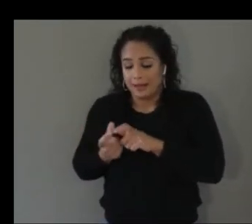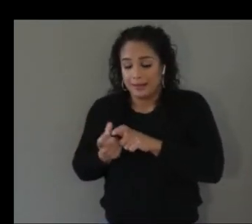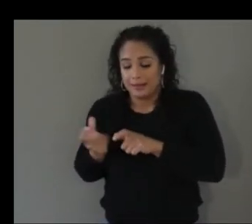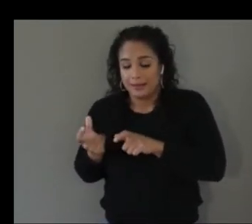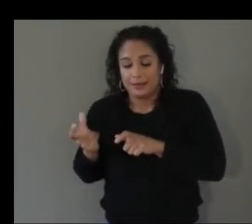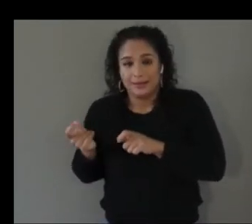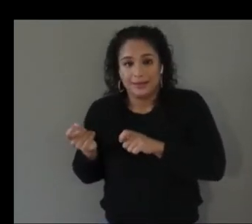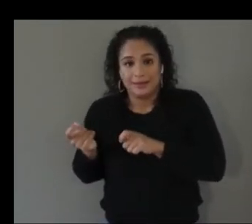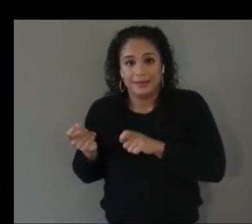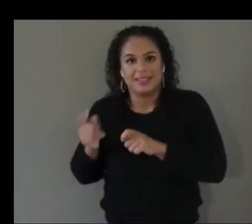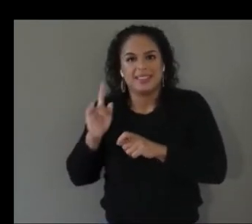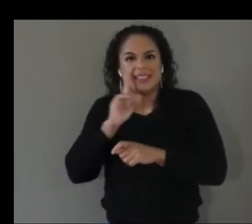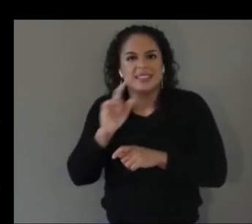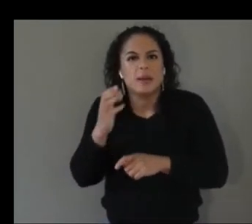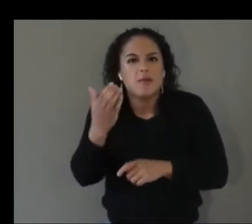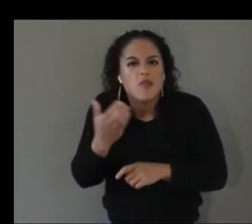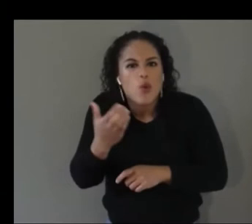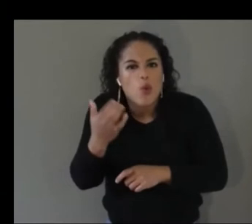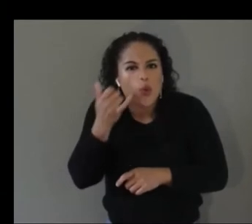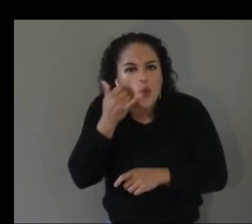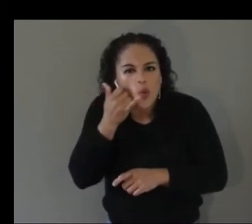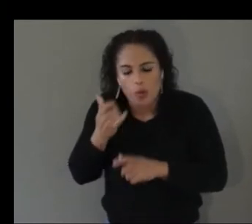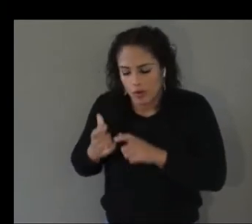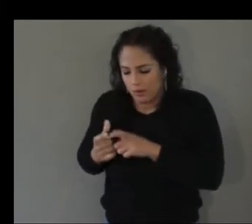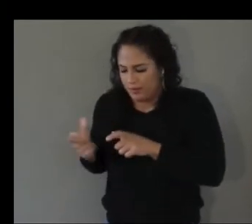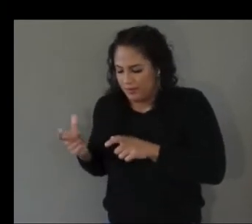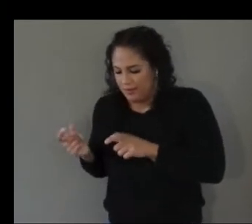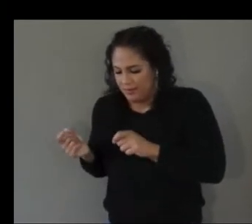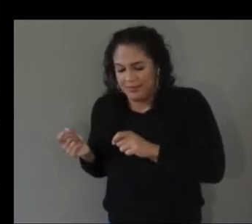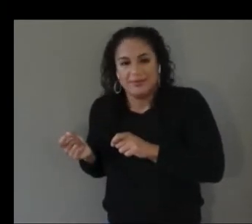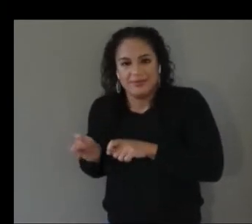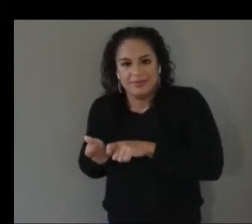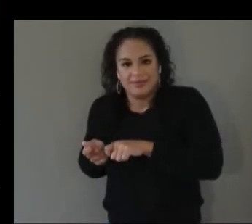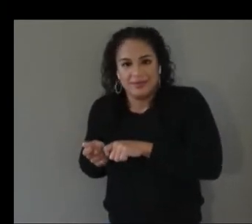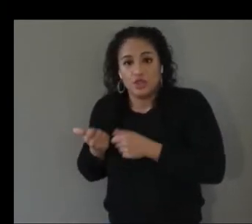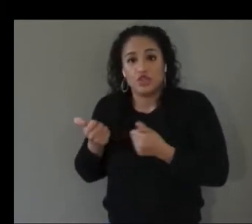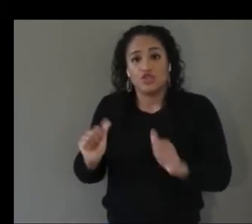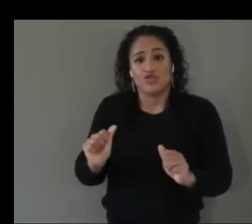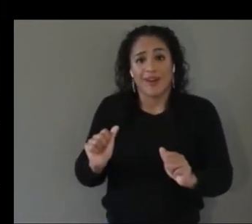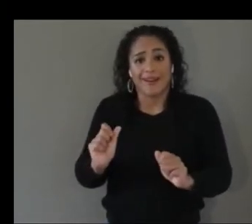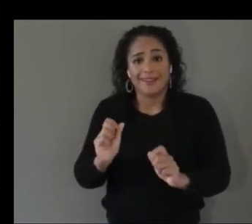trying to hit this ball that when you shake it it sounds like a maraca and um you're basically